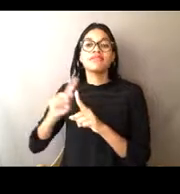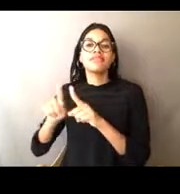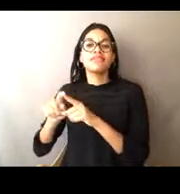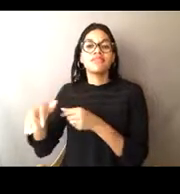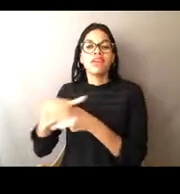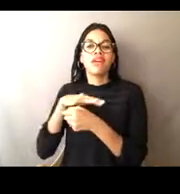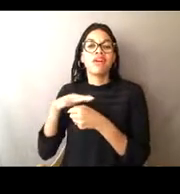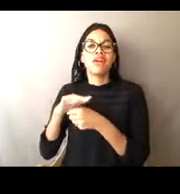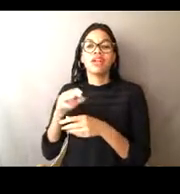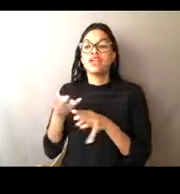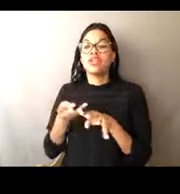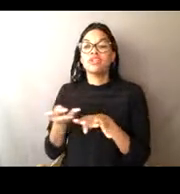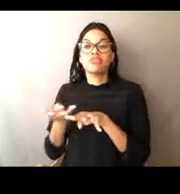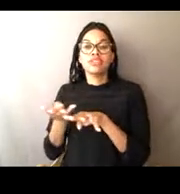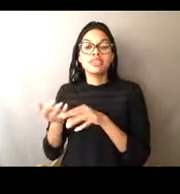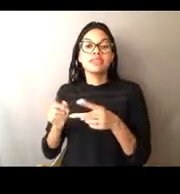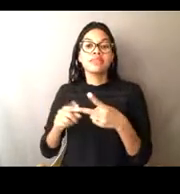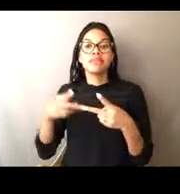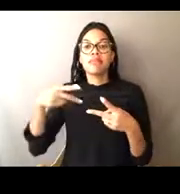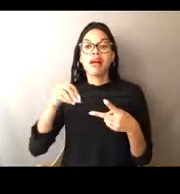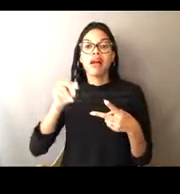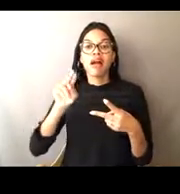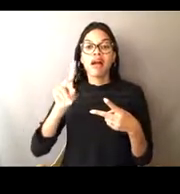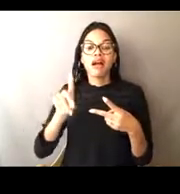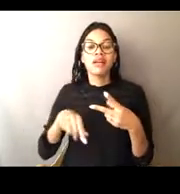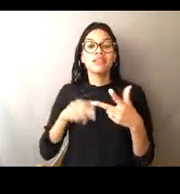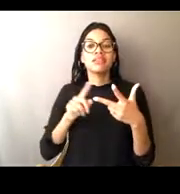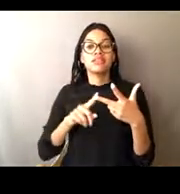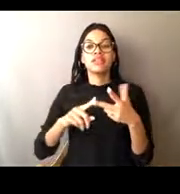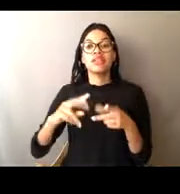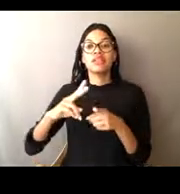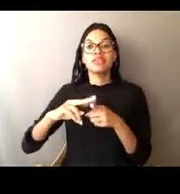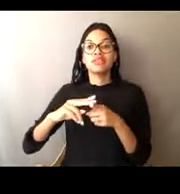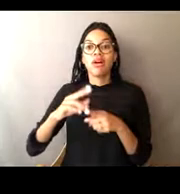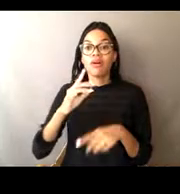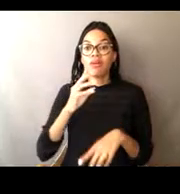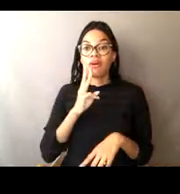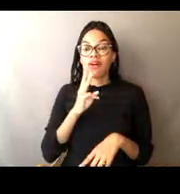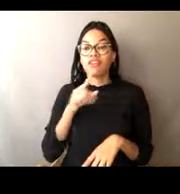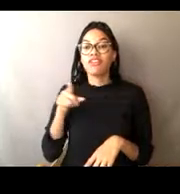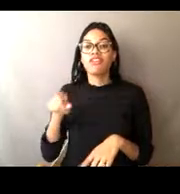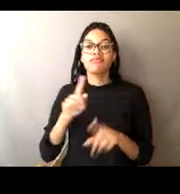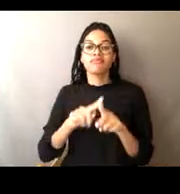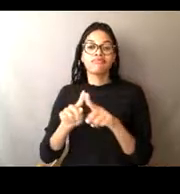and got into fishing in salt water, and eventually, into the ocean as you can see here. I loved it so much,